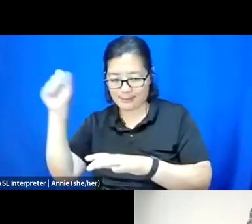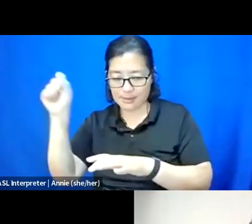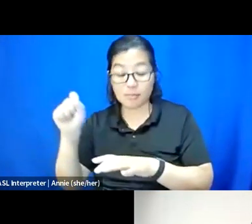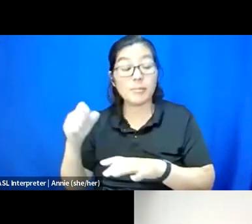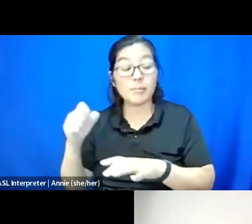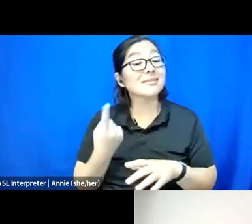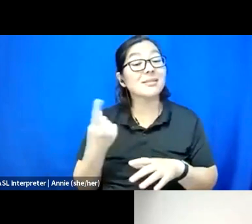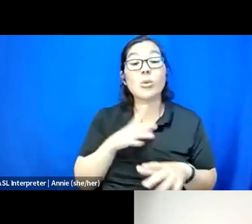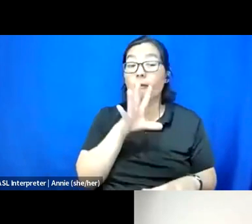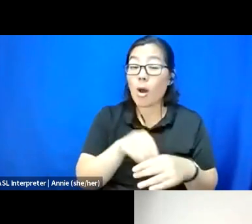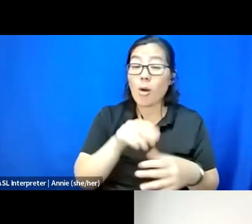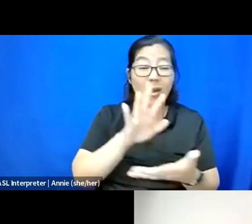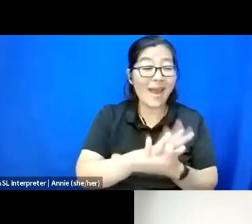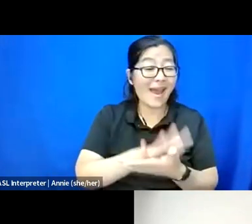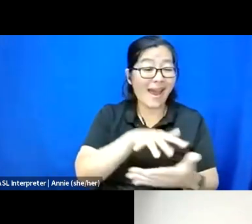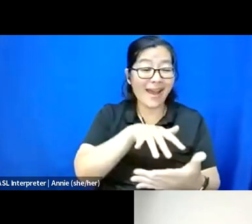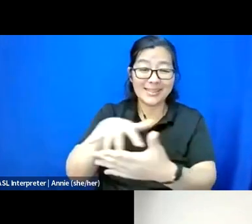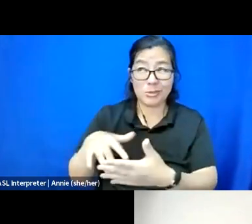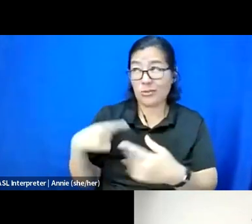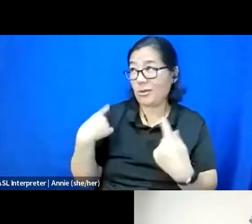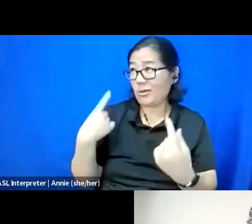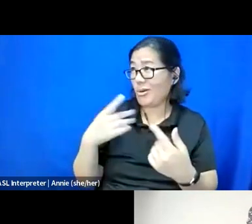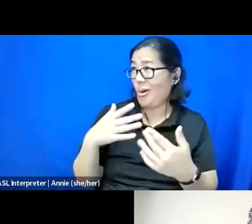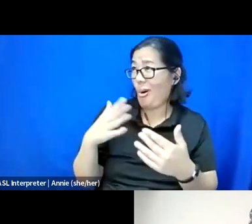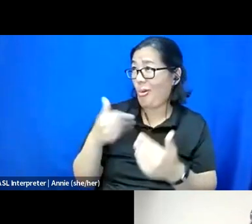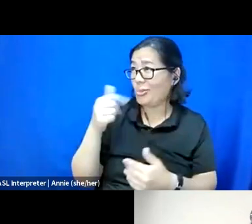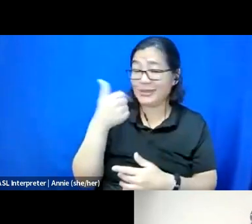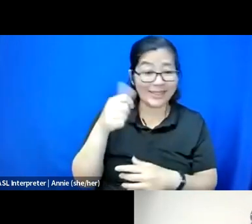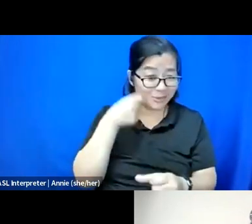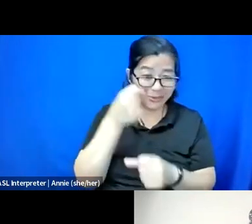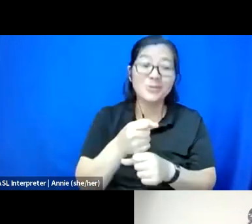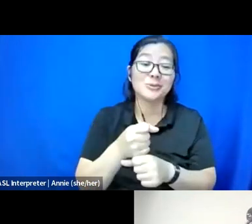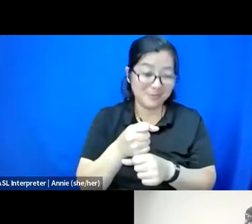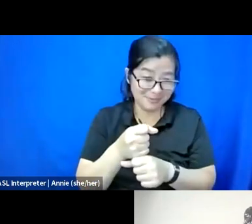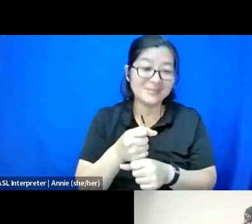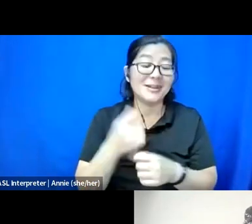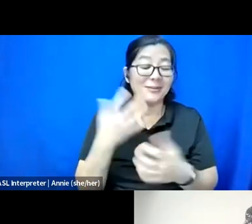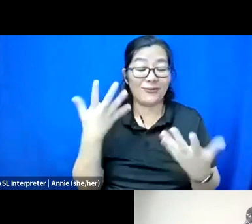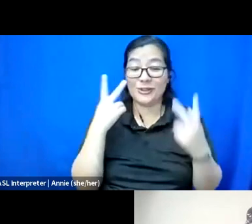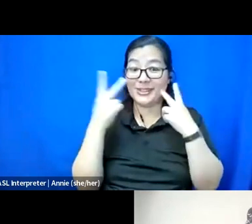for going on a decade now, I feel like I've seen all of the, like, the ins,